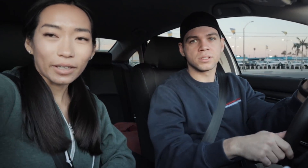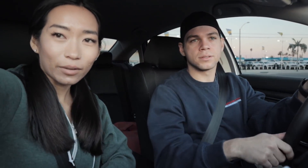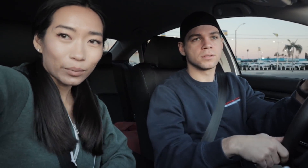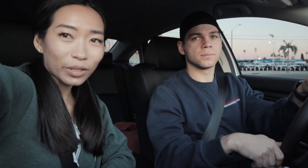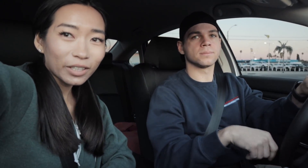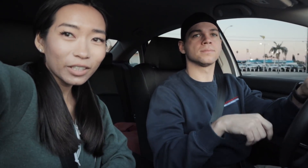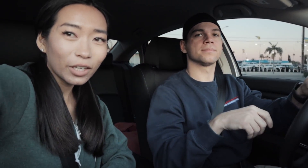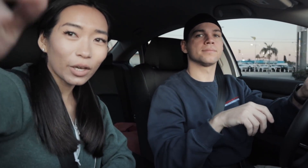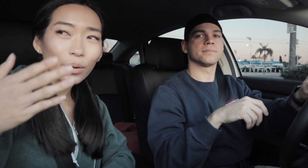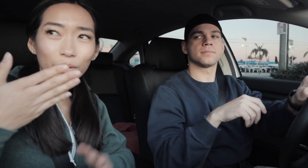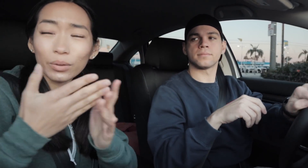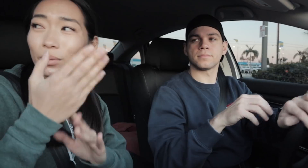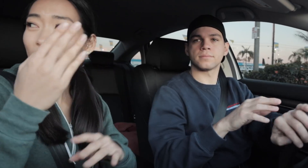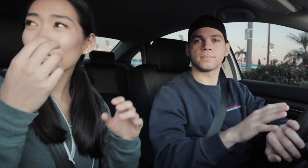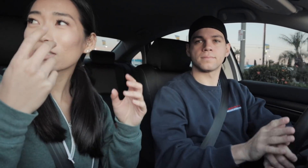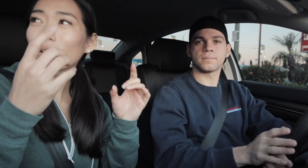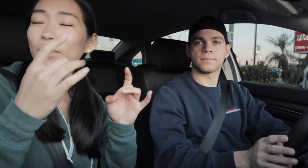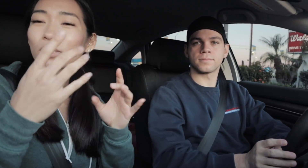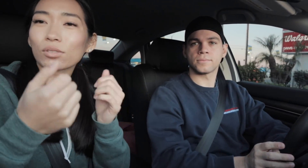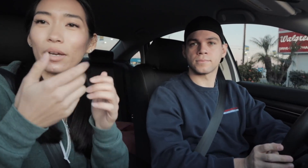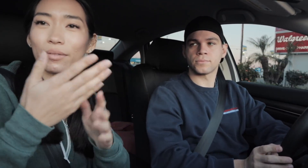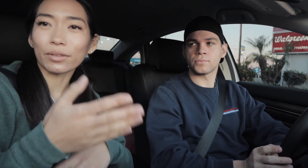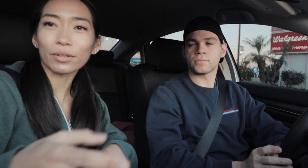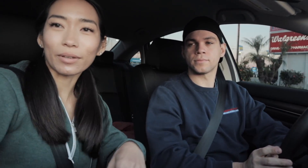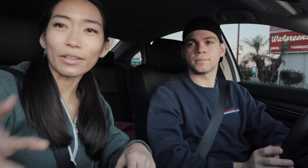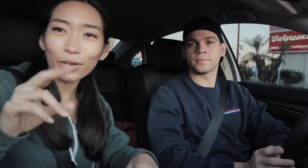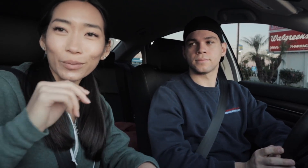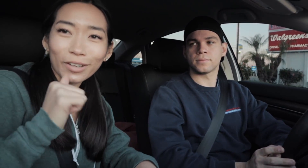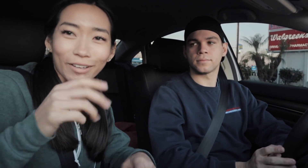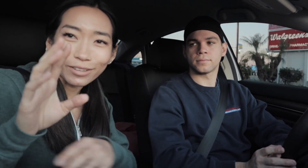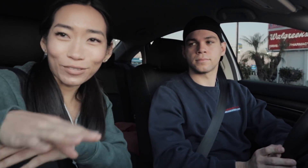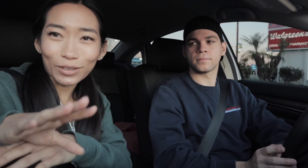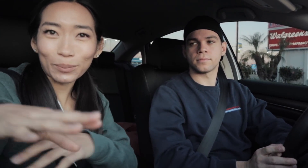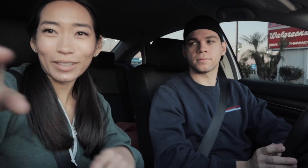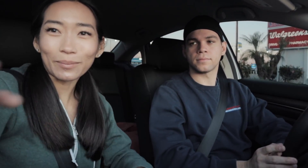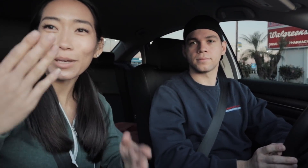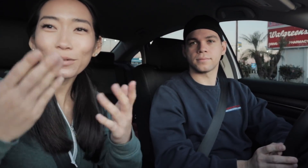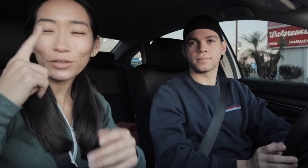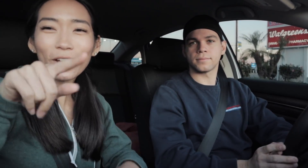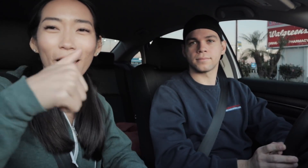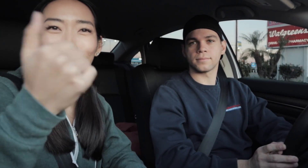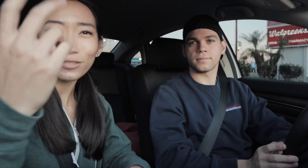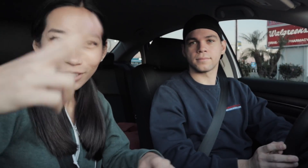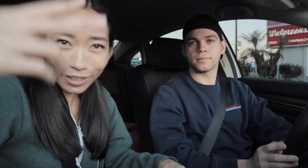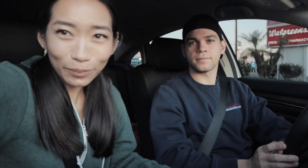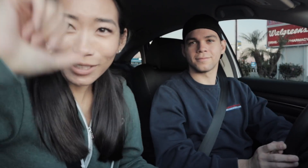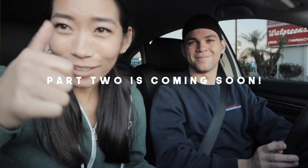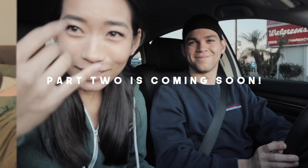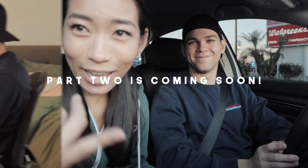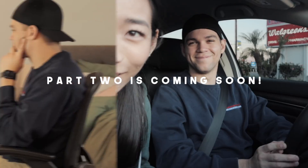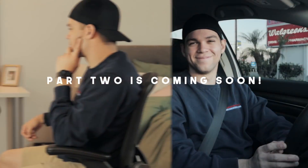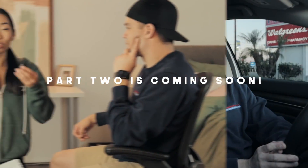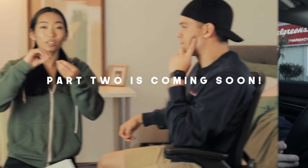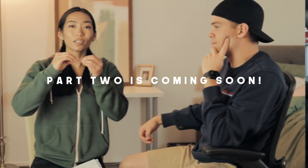E: we're gonna go through this starbucks drive-through and no we're not gonna film it. Maybe for a other video but not today!